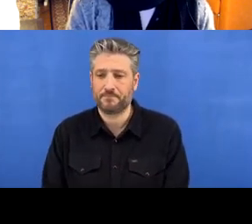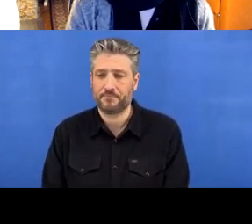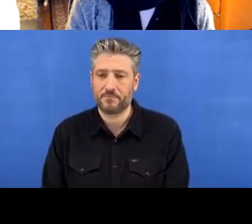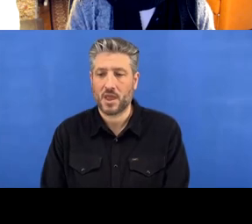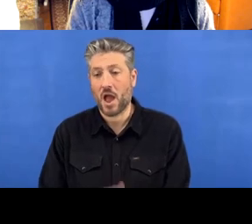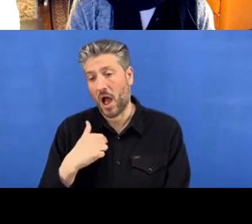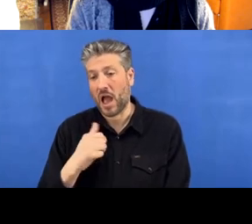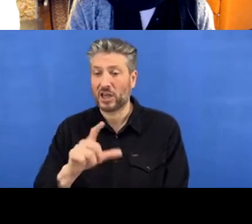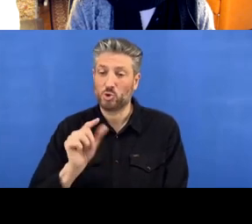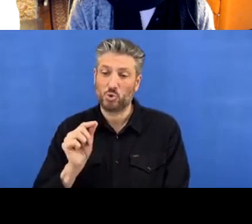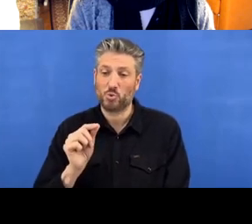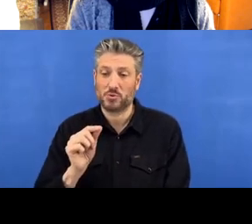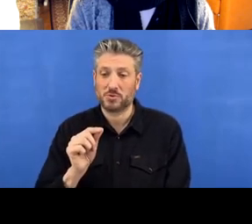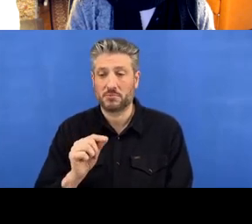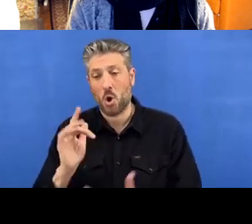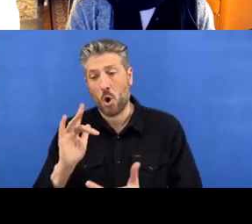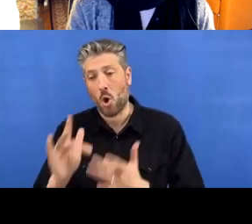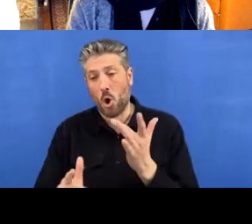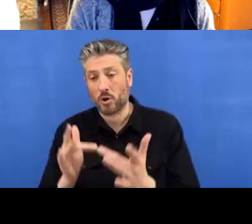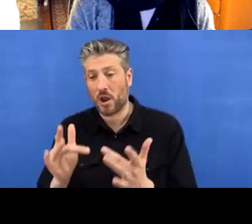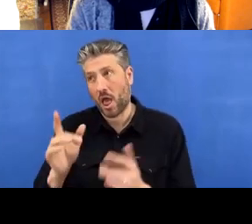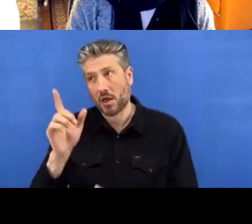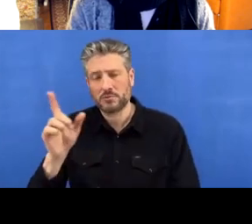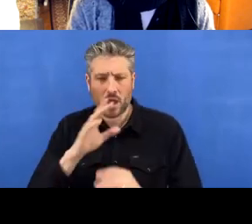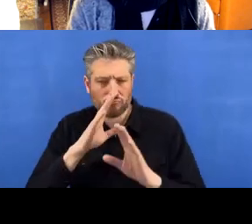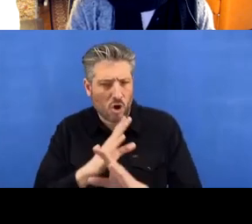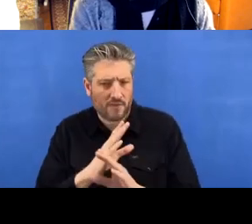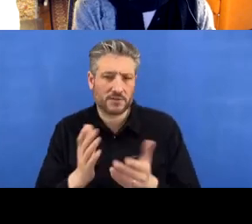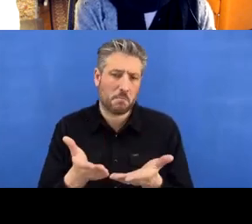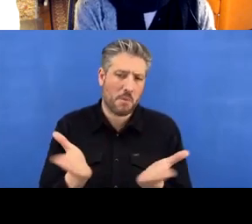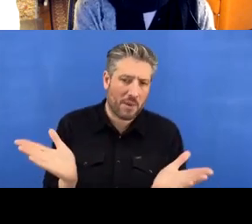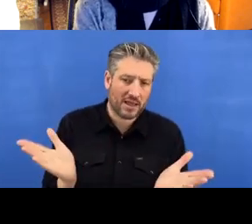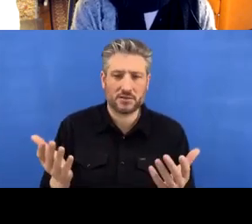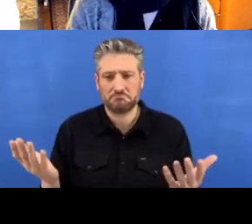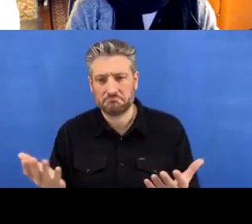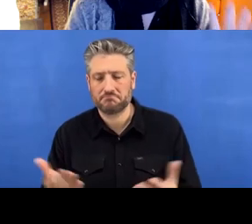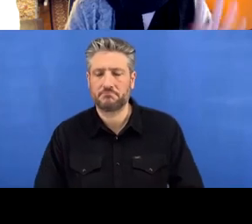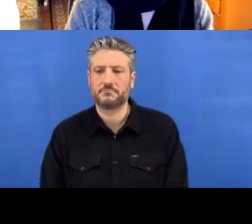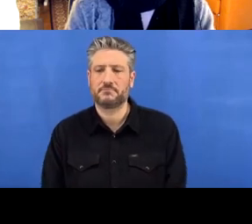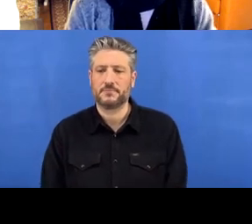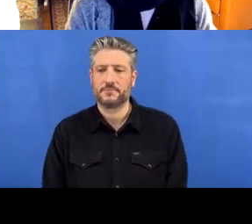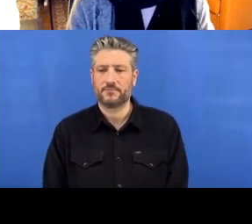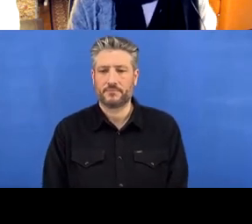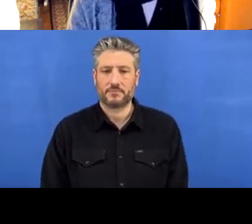online repository to be private or public, I can write a description saying- but I’m not going to.